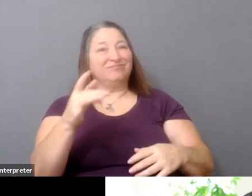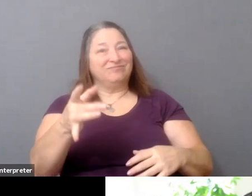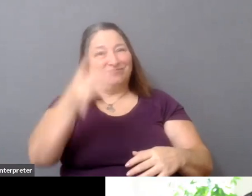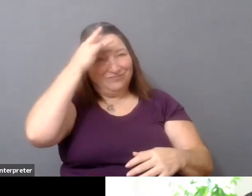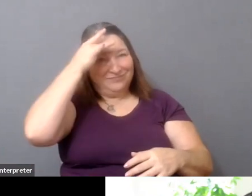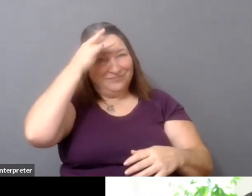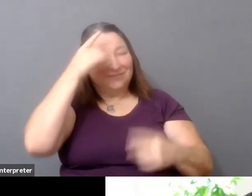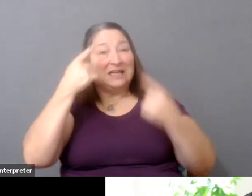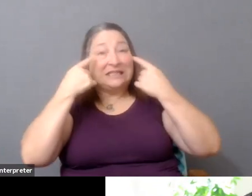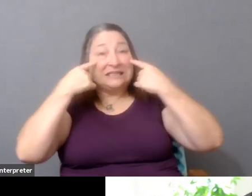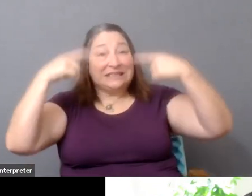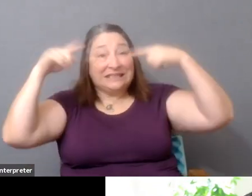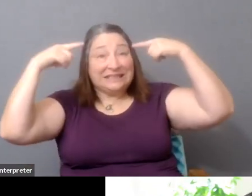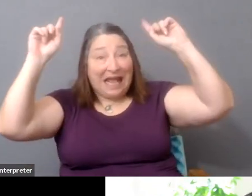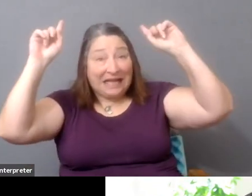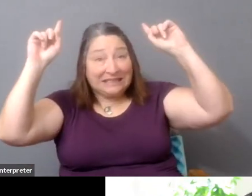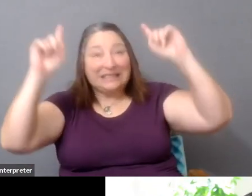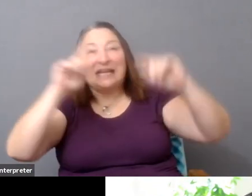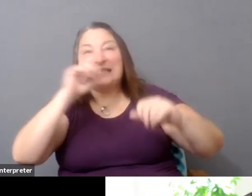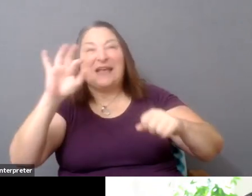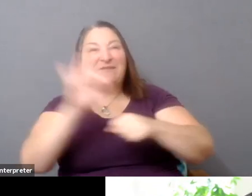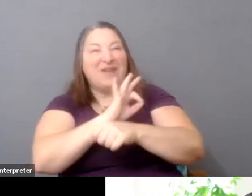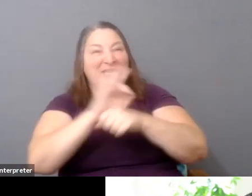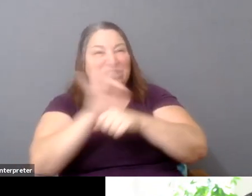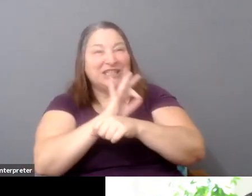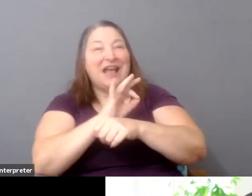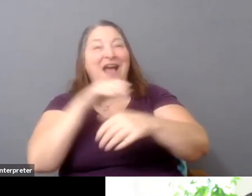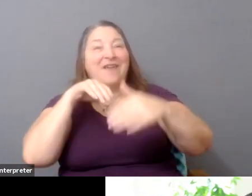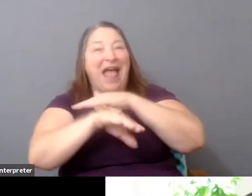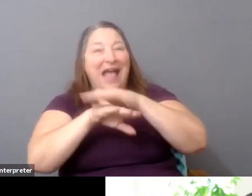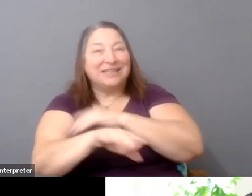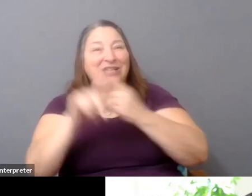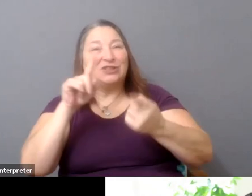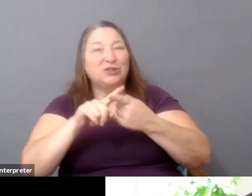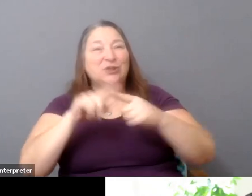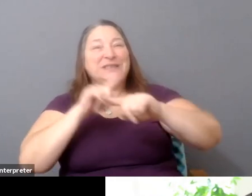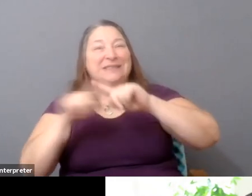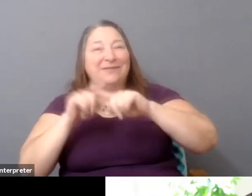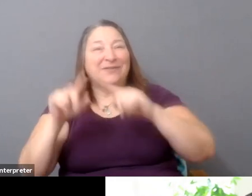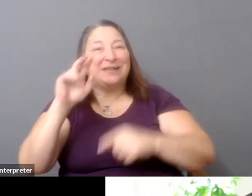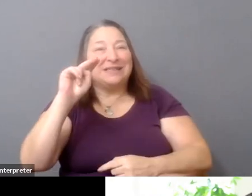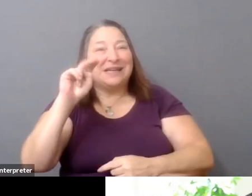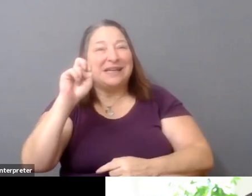of access to networks. Success is a function of access to networks, and that's absolutely true when it comes